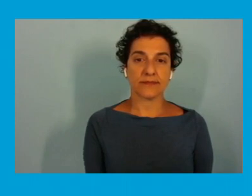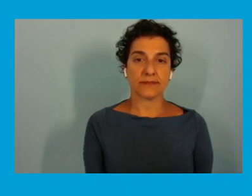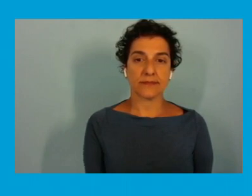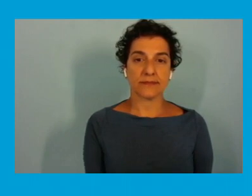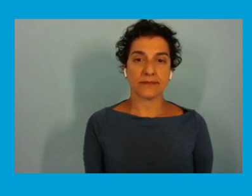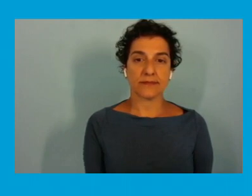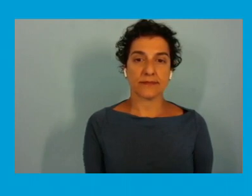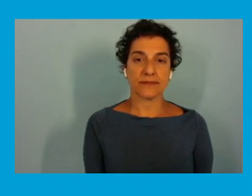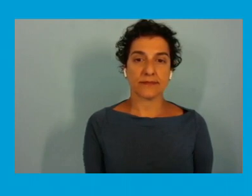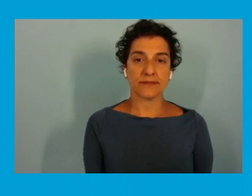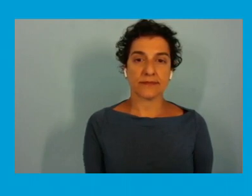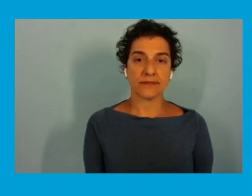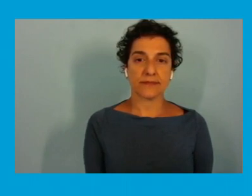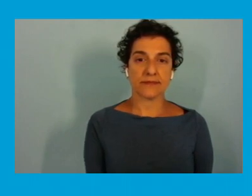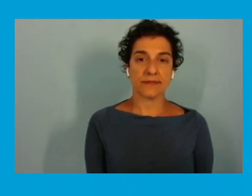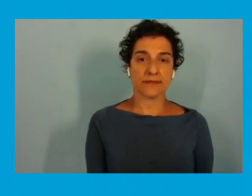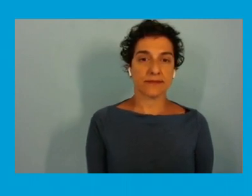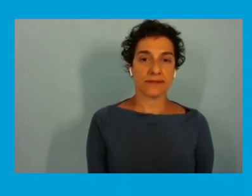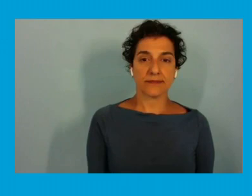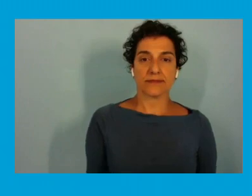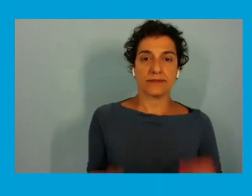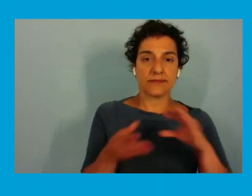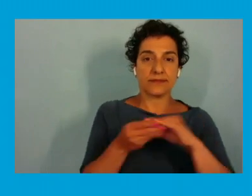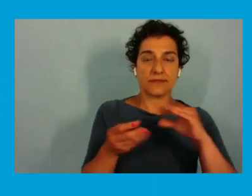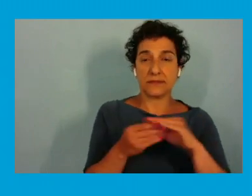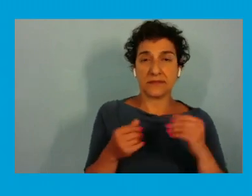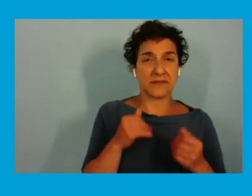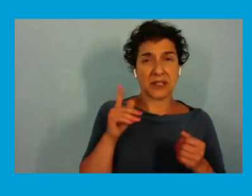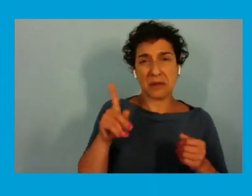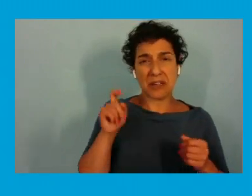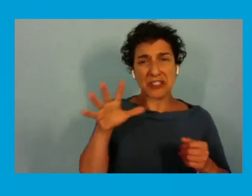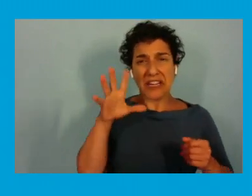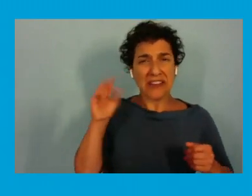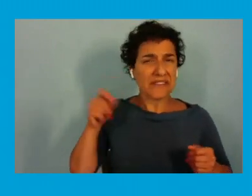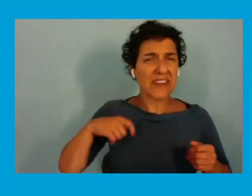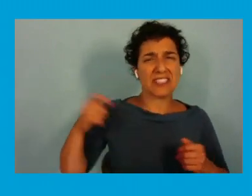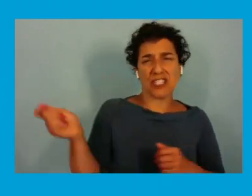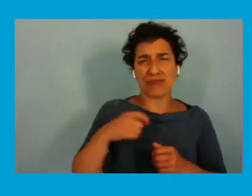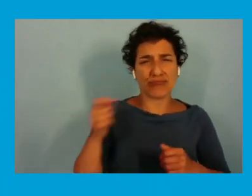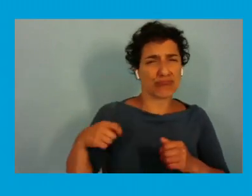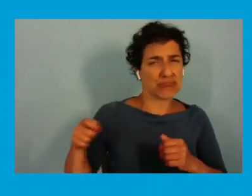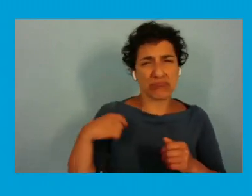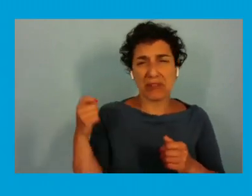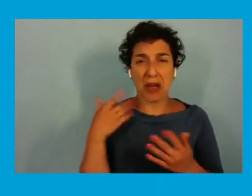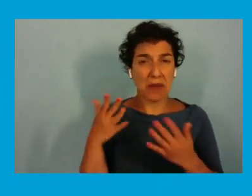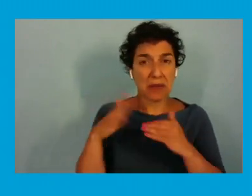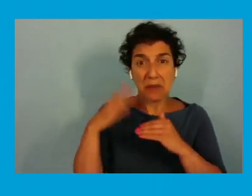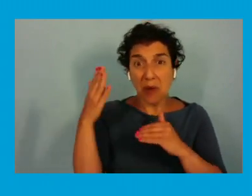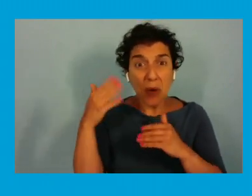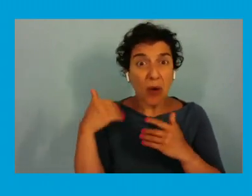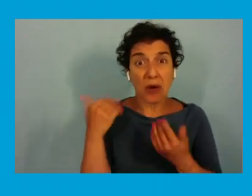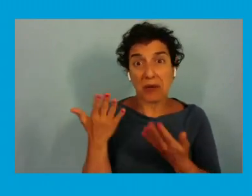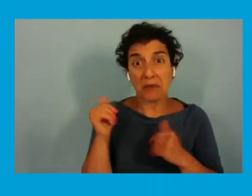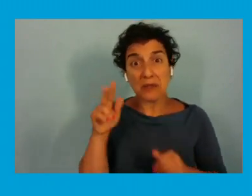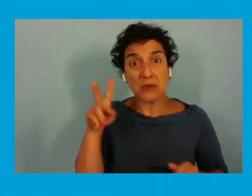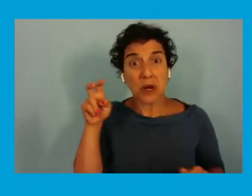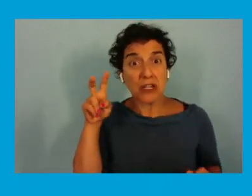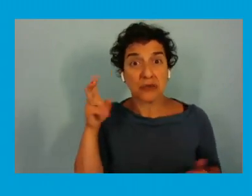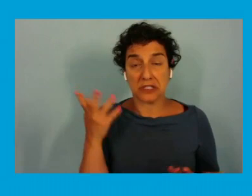i reckon they gave me 150 lashes maybe more maybe